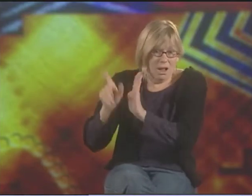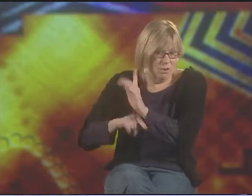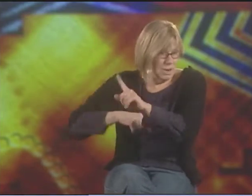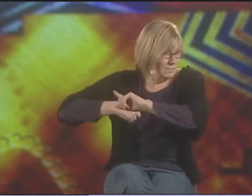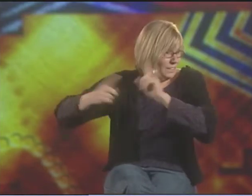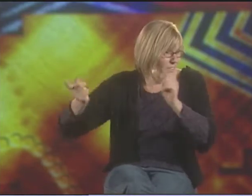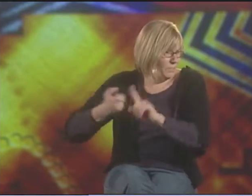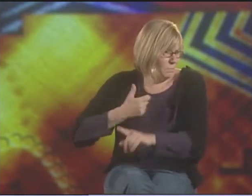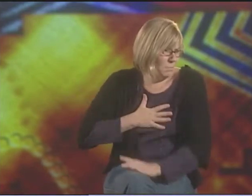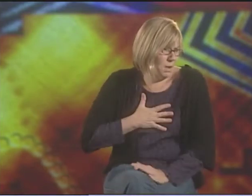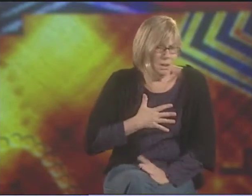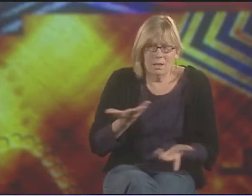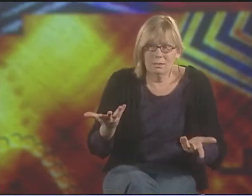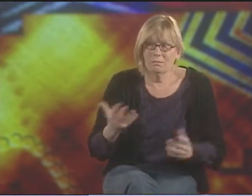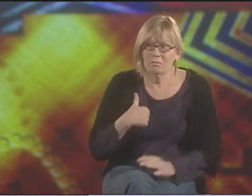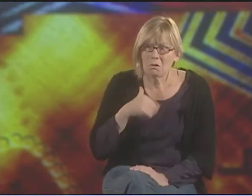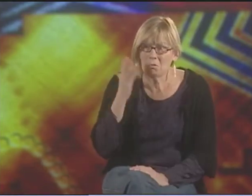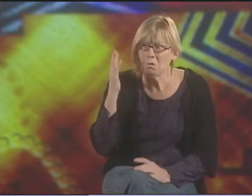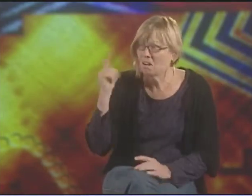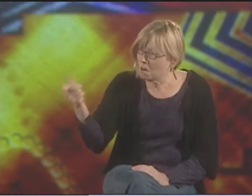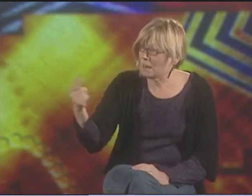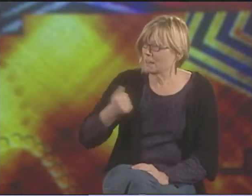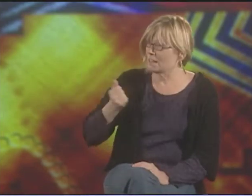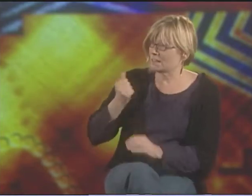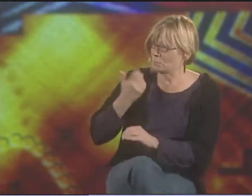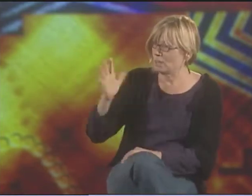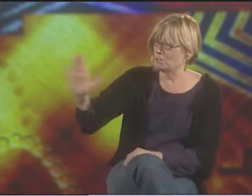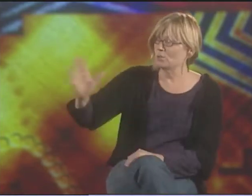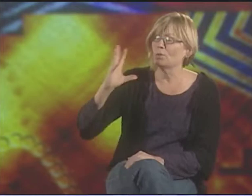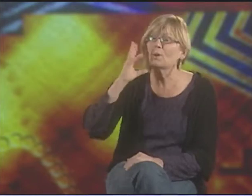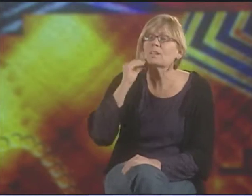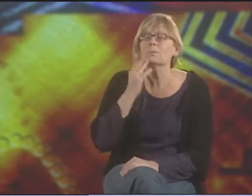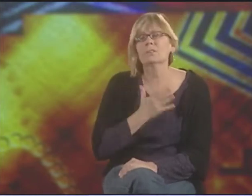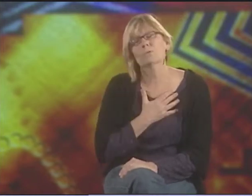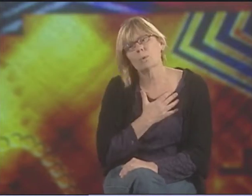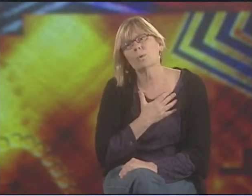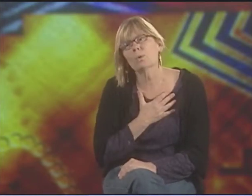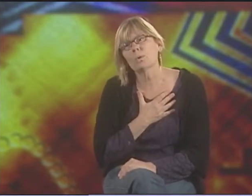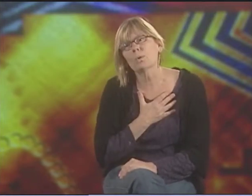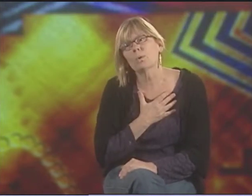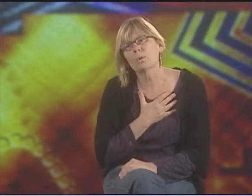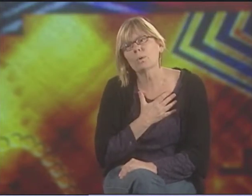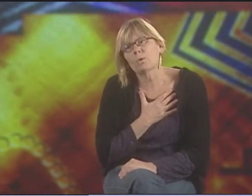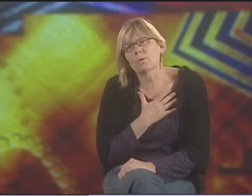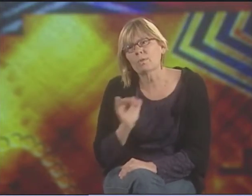I MEAN, THE BACKGROUND CAN BE COMPLETELY DIFFERENT, BUT I CAN READ ABOUT YOUR EXPERIENCE